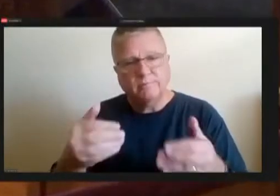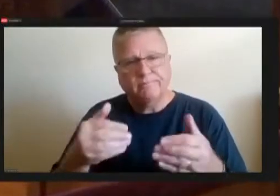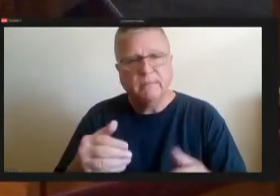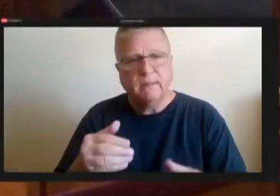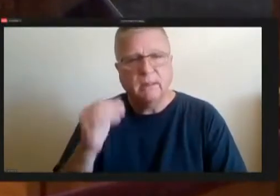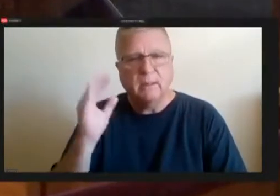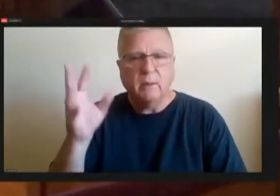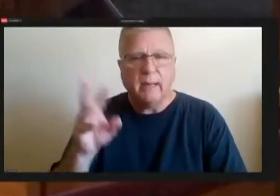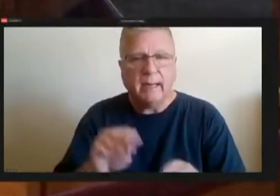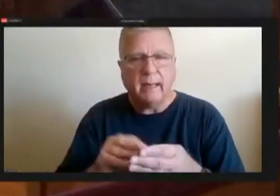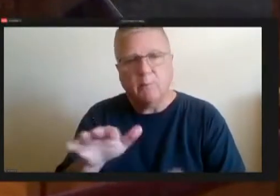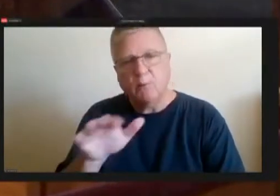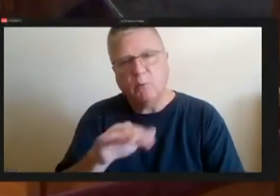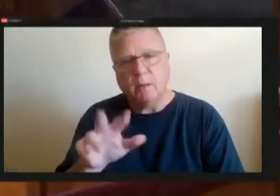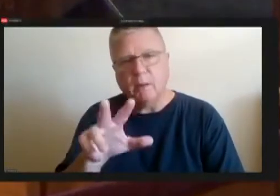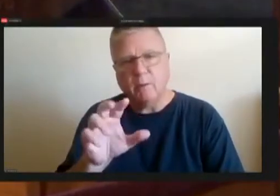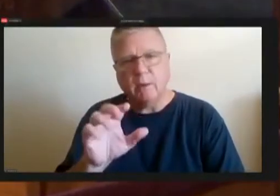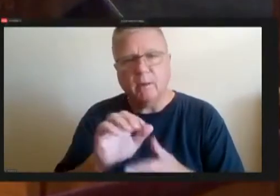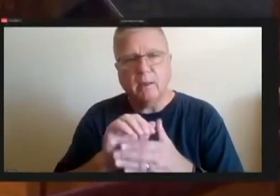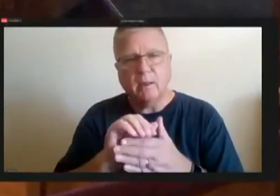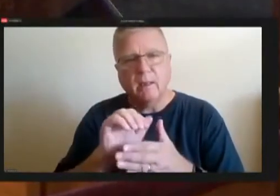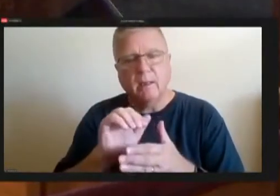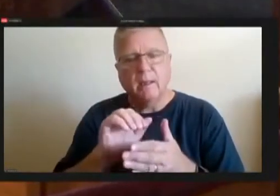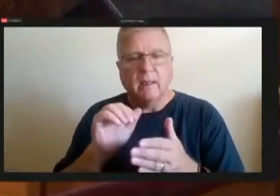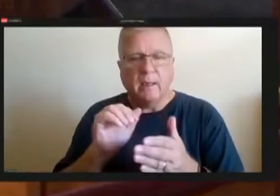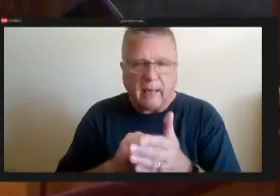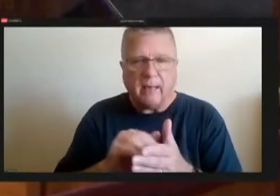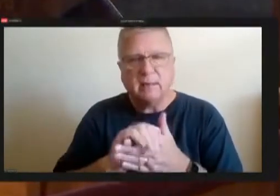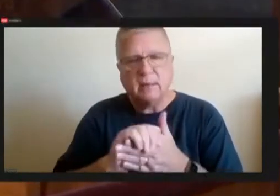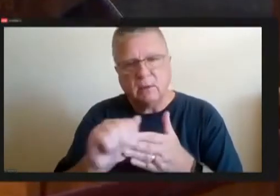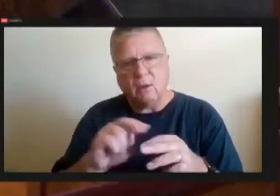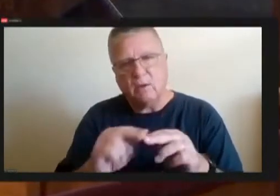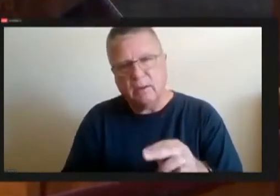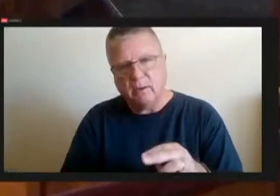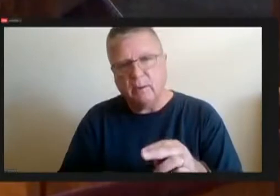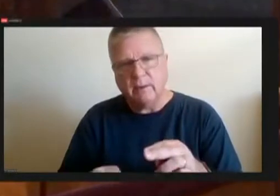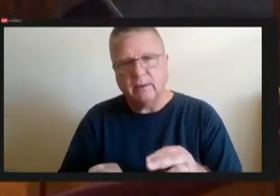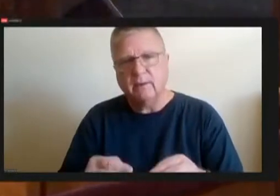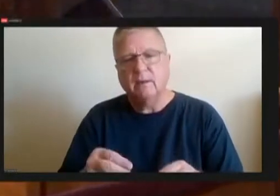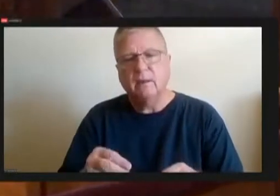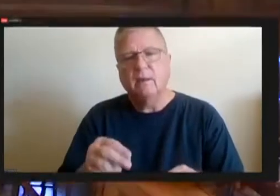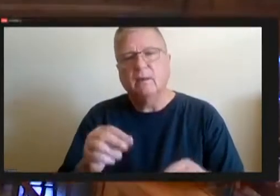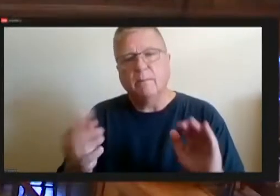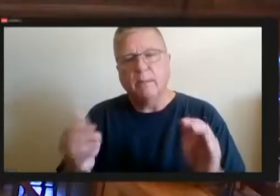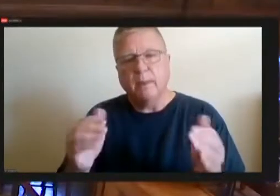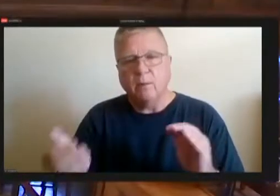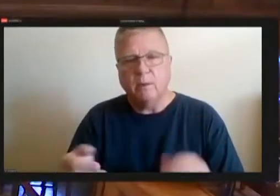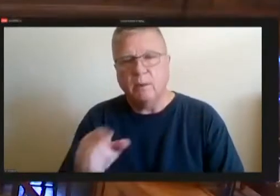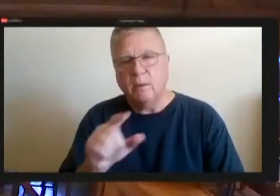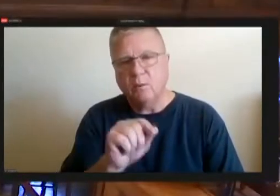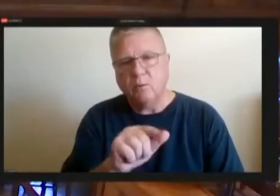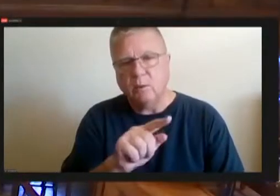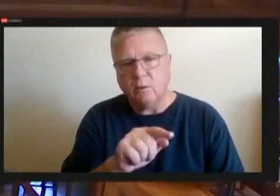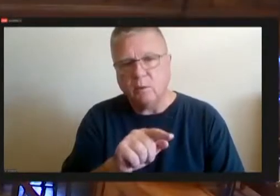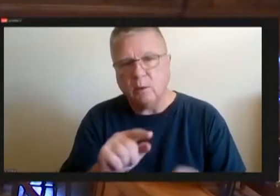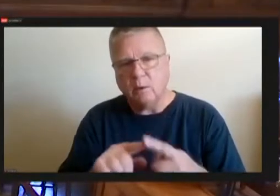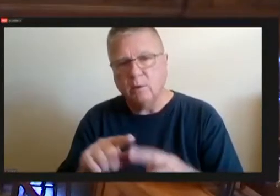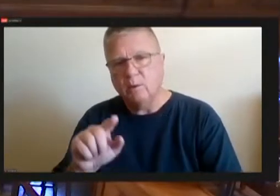decrease of marriage budget or . Right.